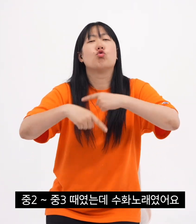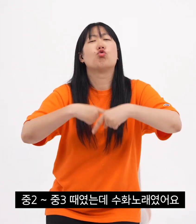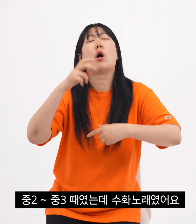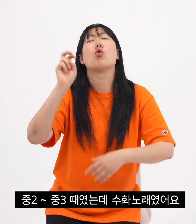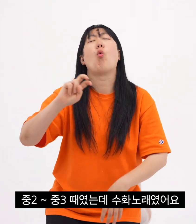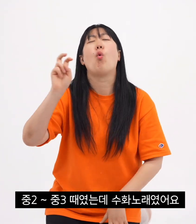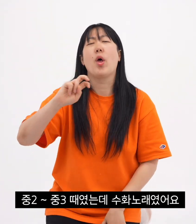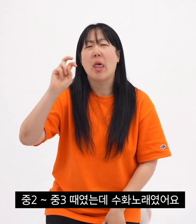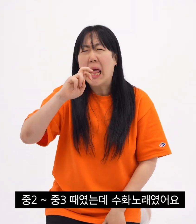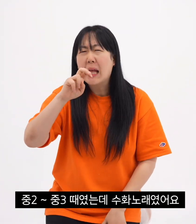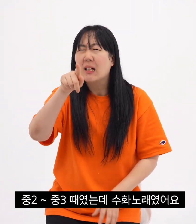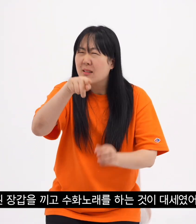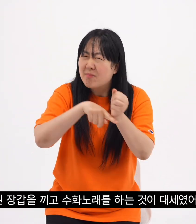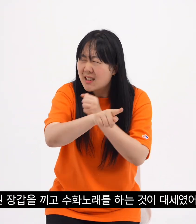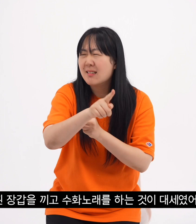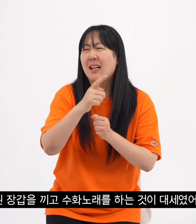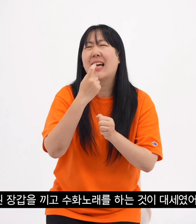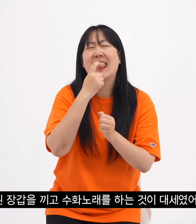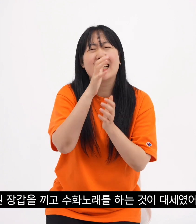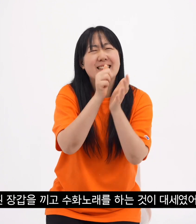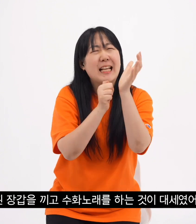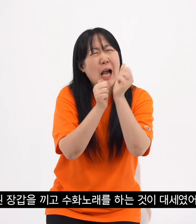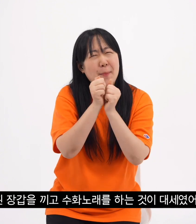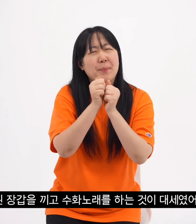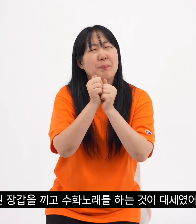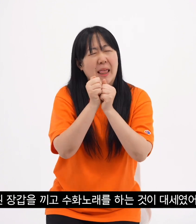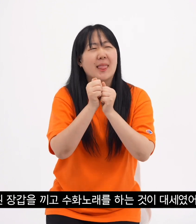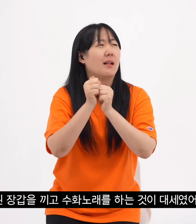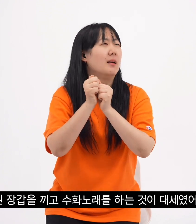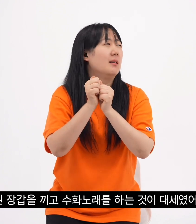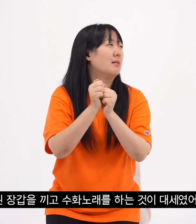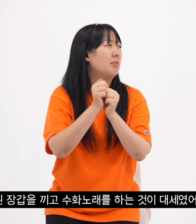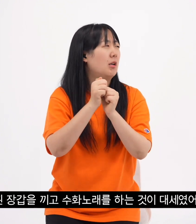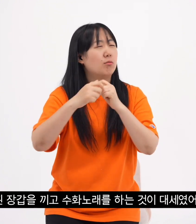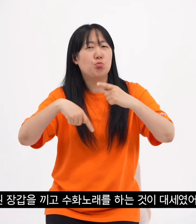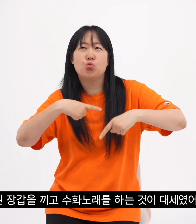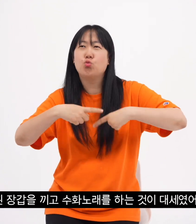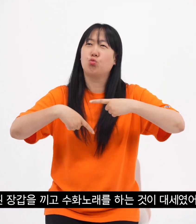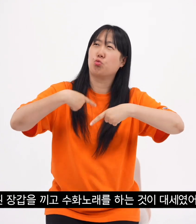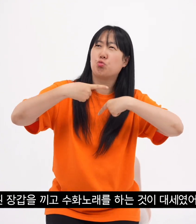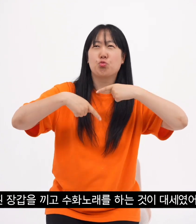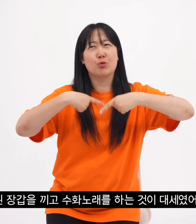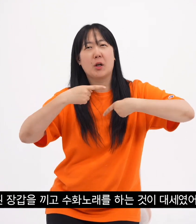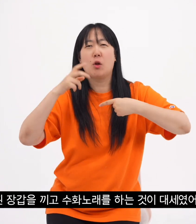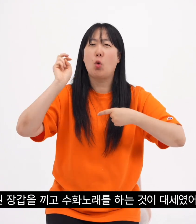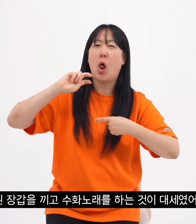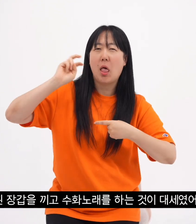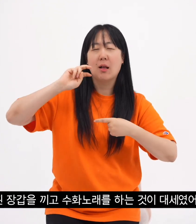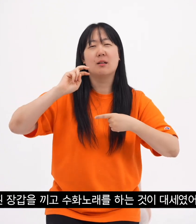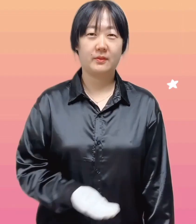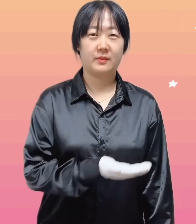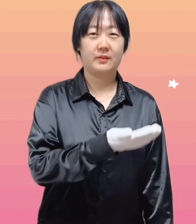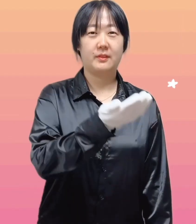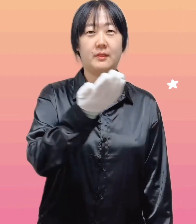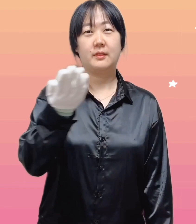and it was a sign language song. Wearing white gloves and singing sign language was the trend.